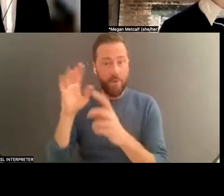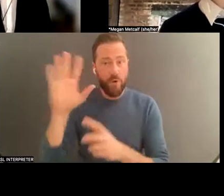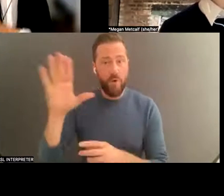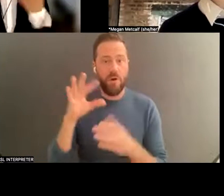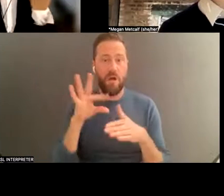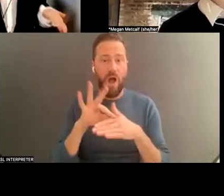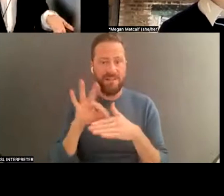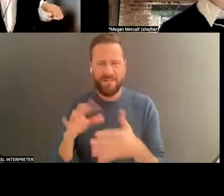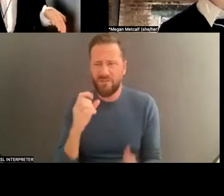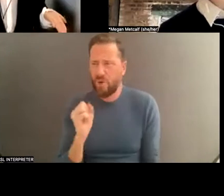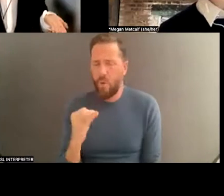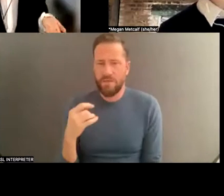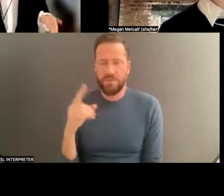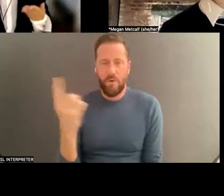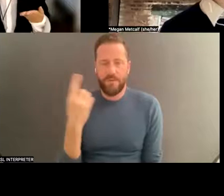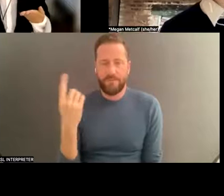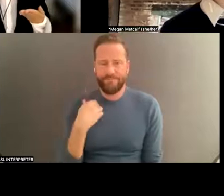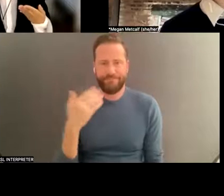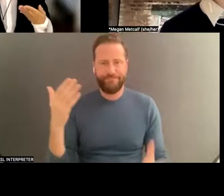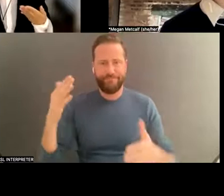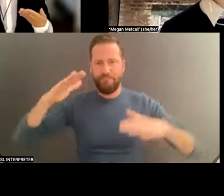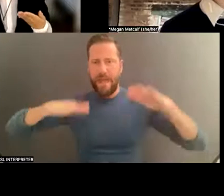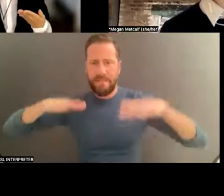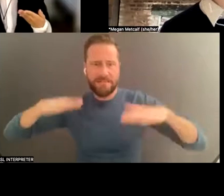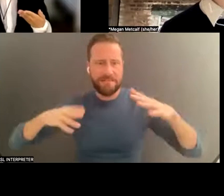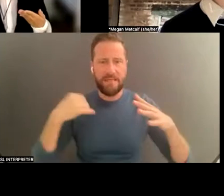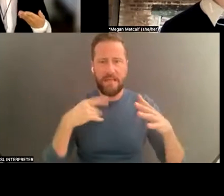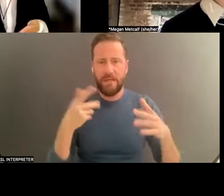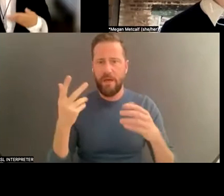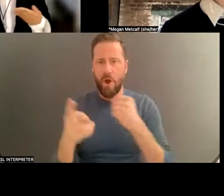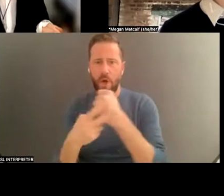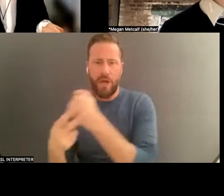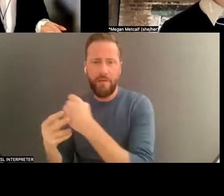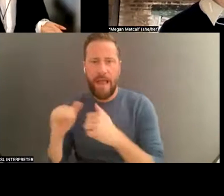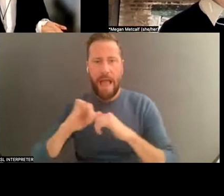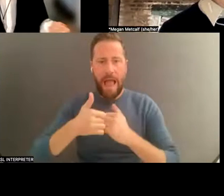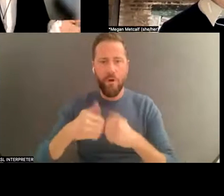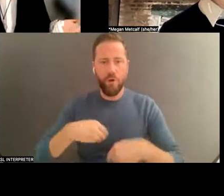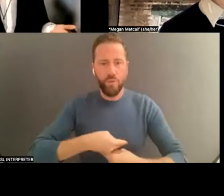always balancing in archiving, how you distribute , how you disseminate, and how you